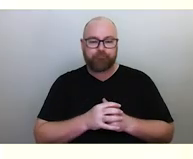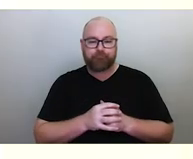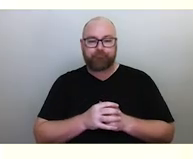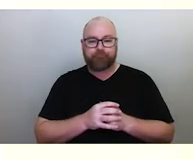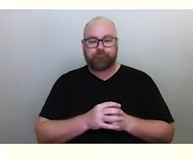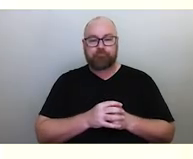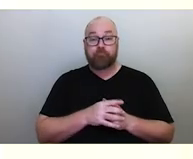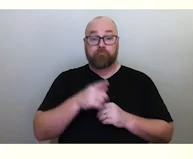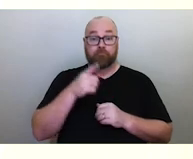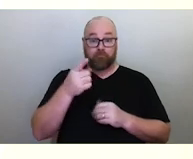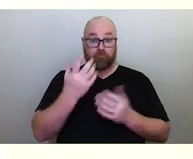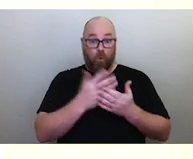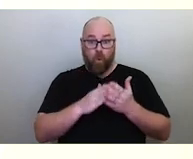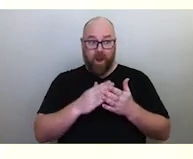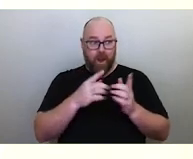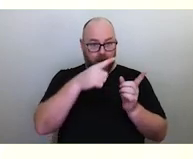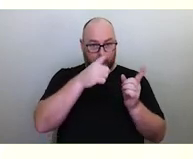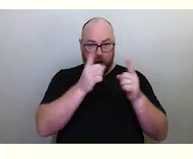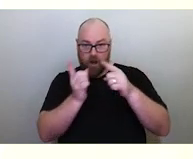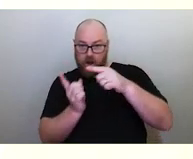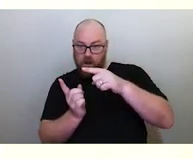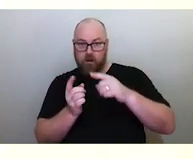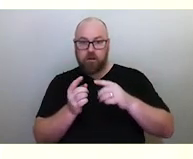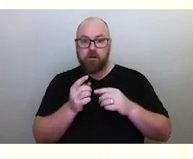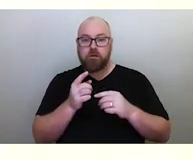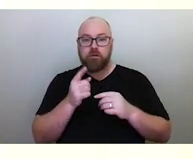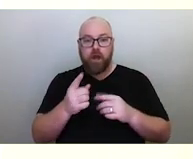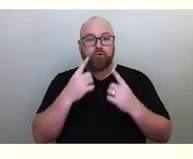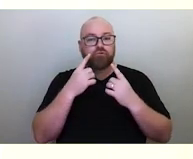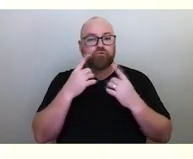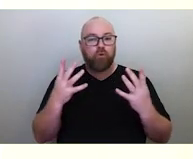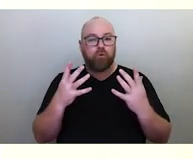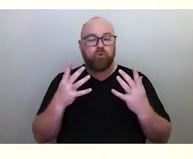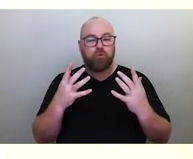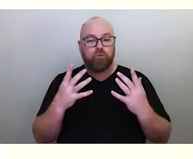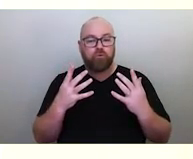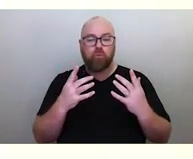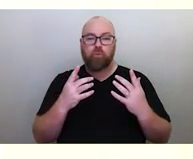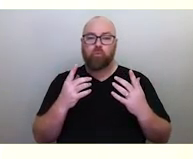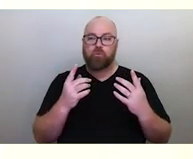The angle of (Kaigus) in the sky, tells you about the changing